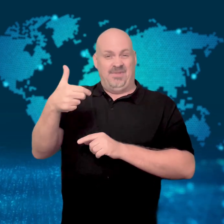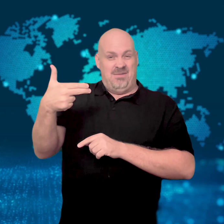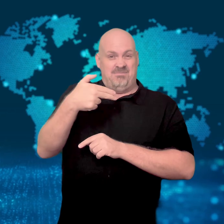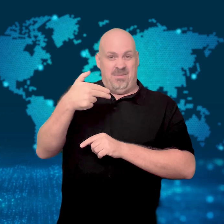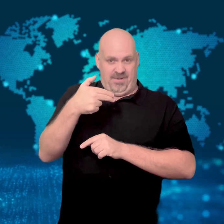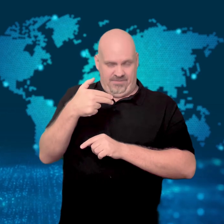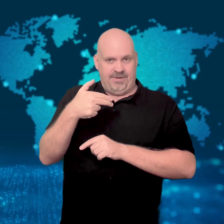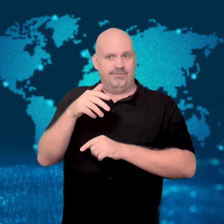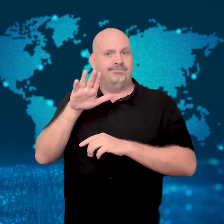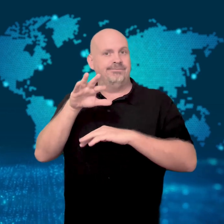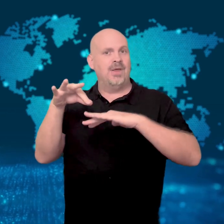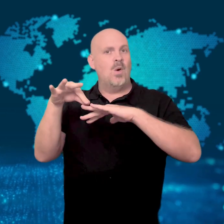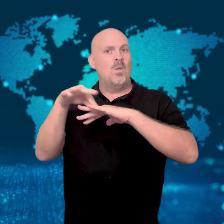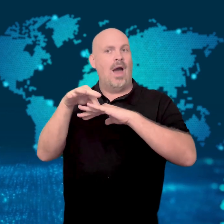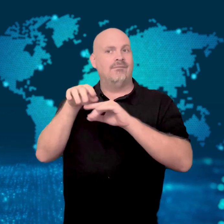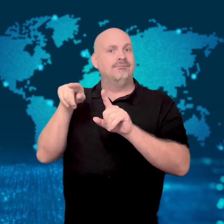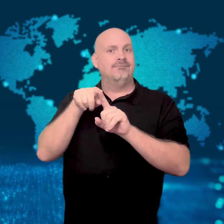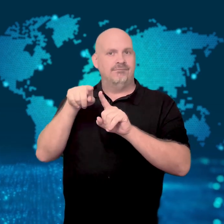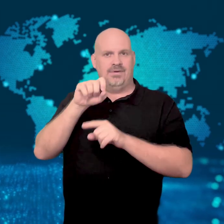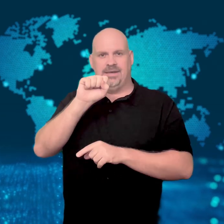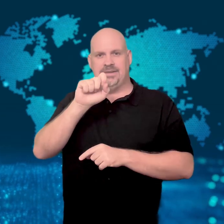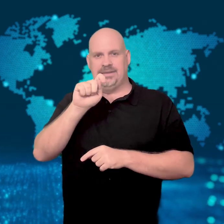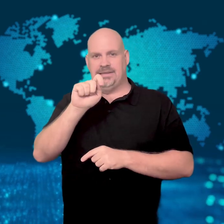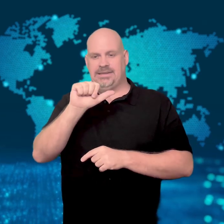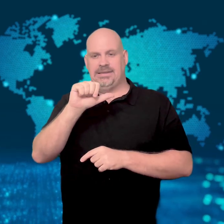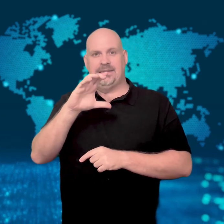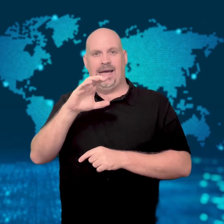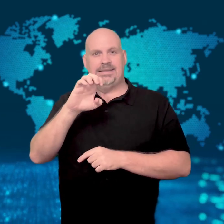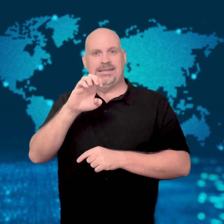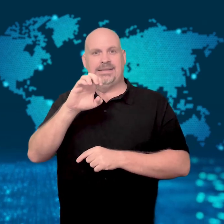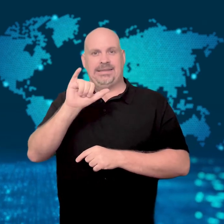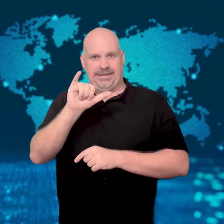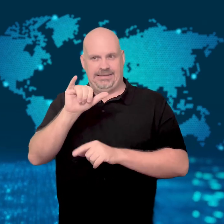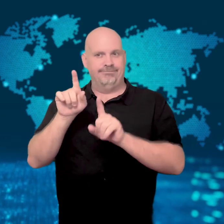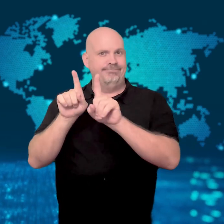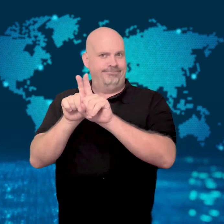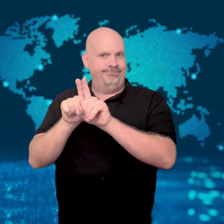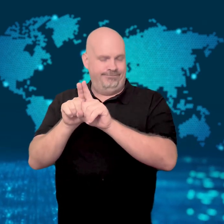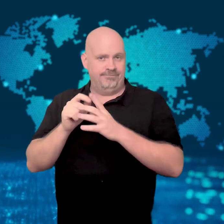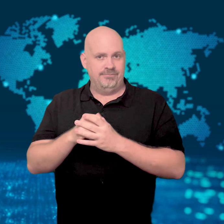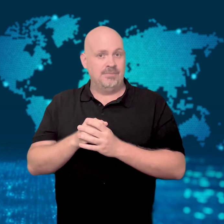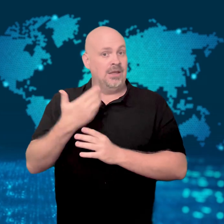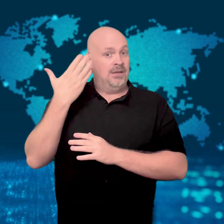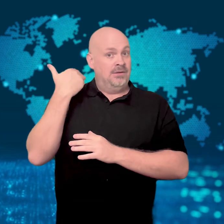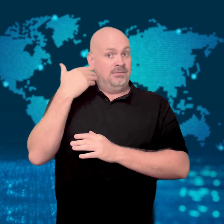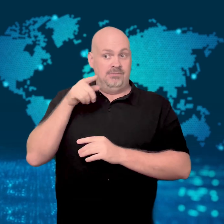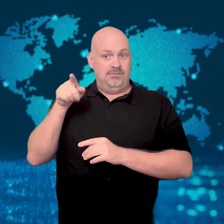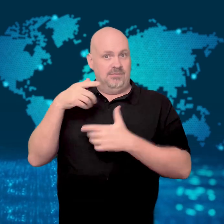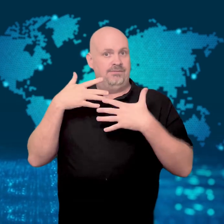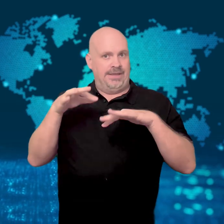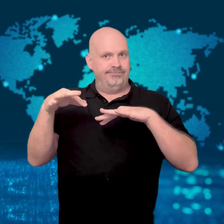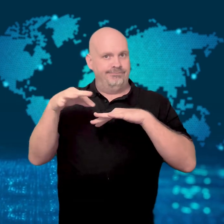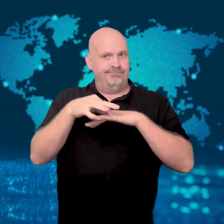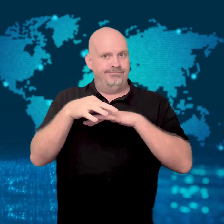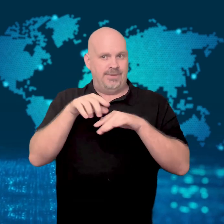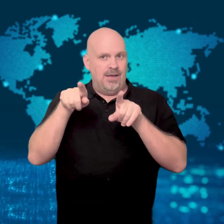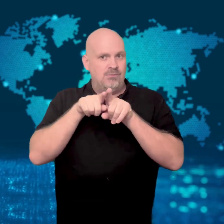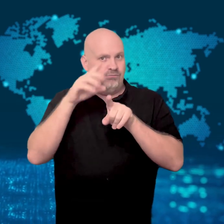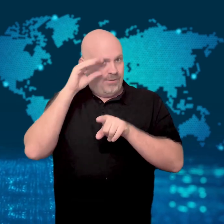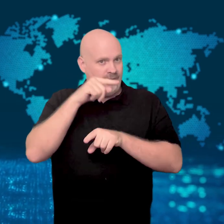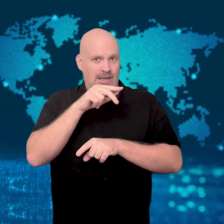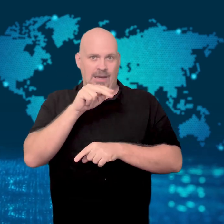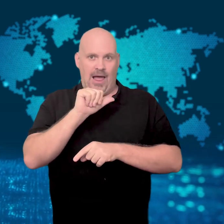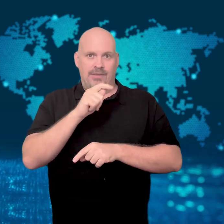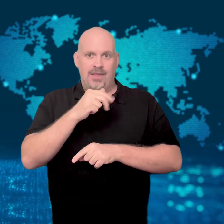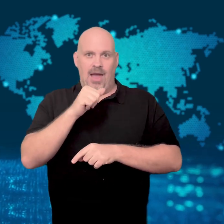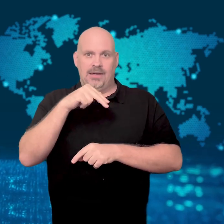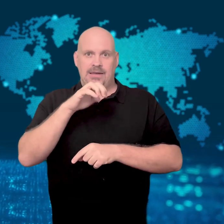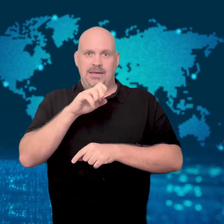The other shooter, Stacey, who is Gareth's current wife, was formerly